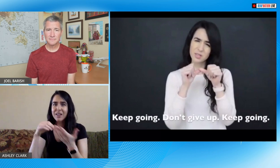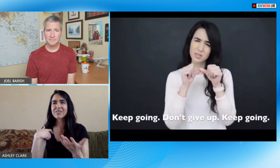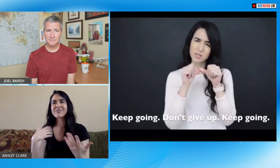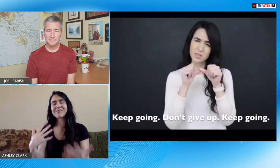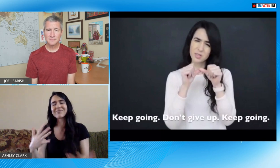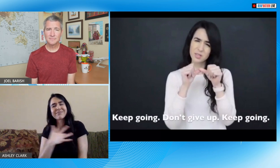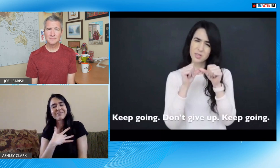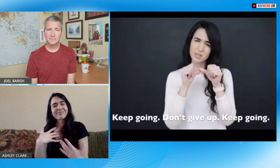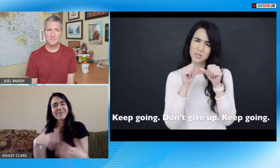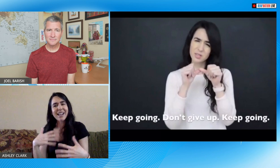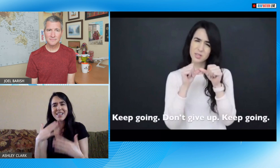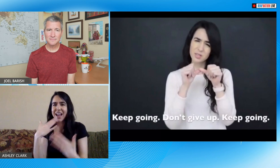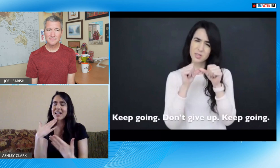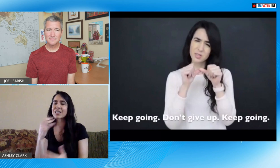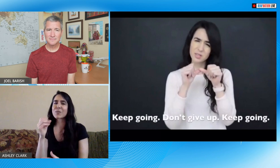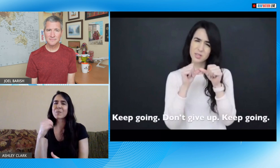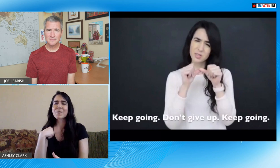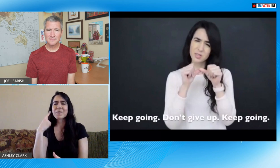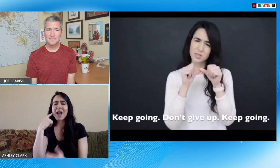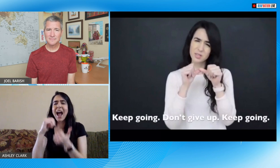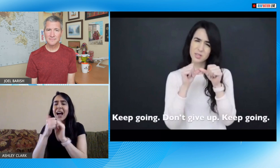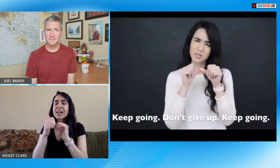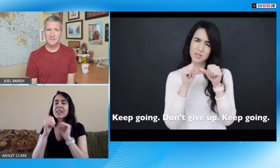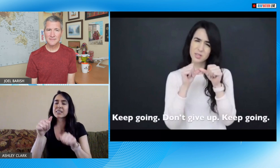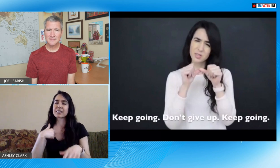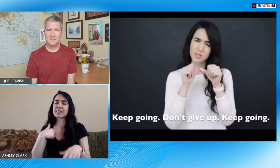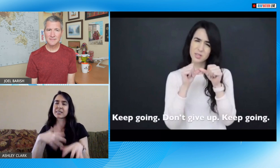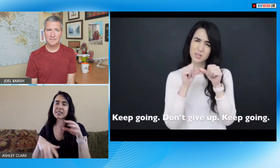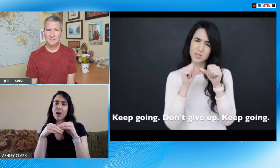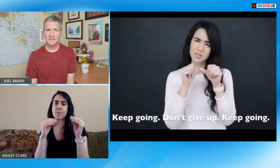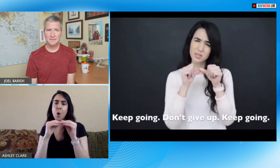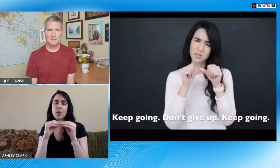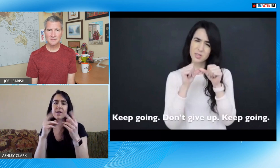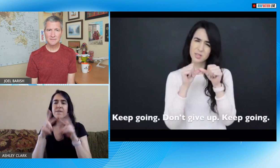open them seeing them invest their time in learning and I'm thankful for that